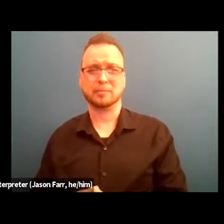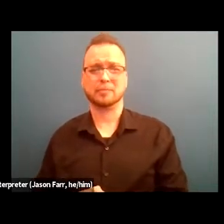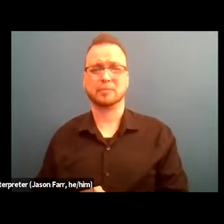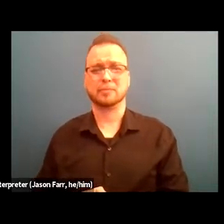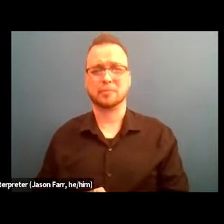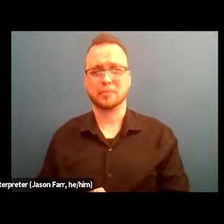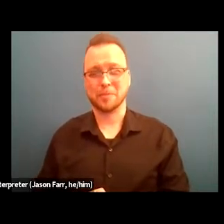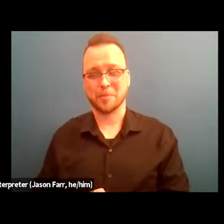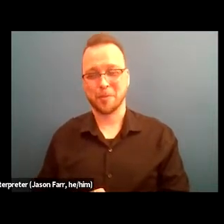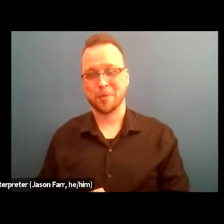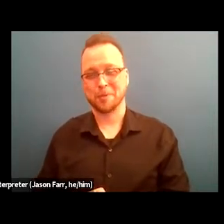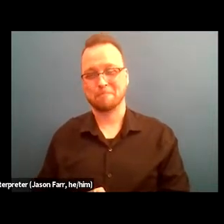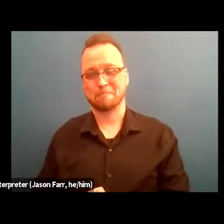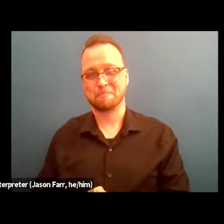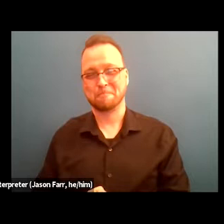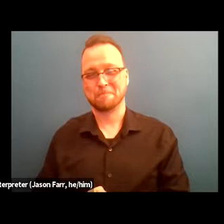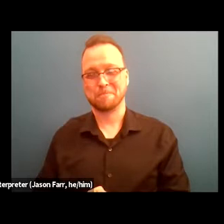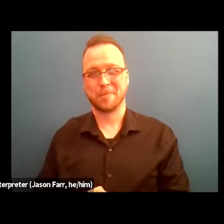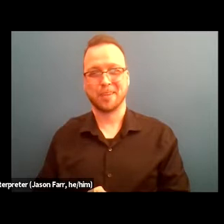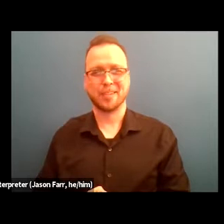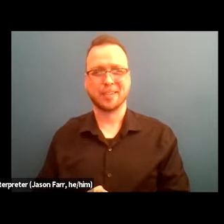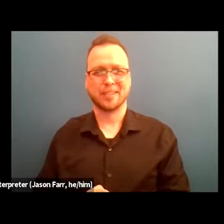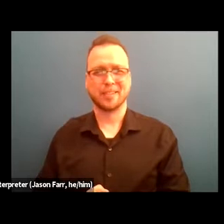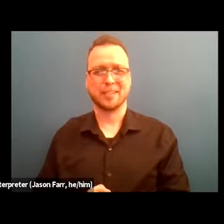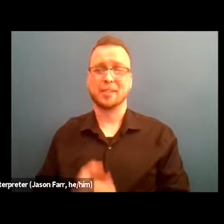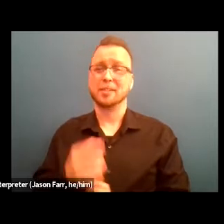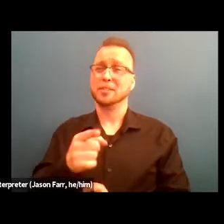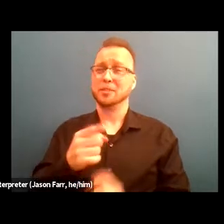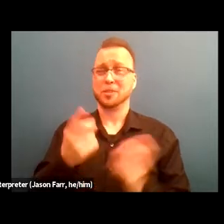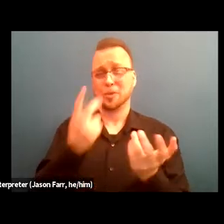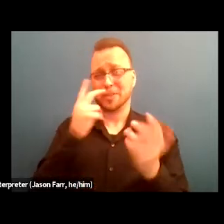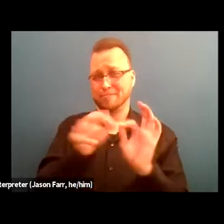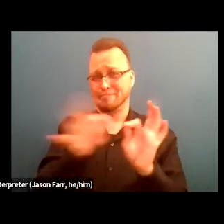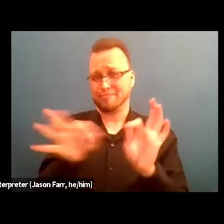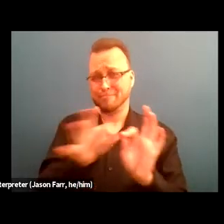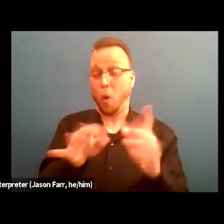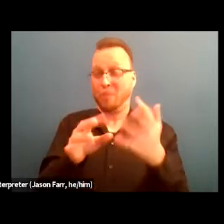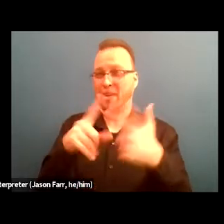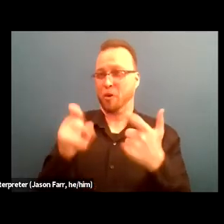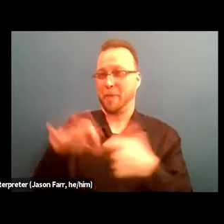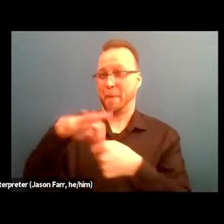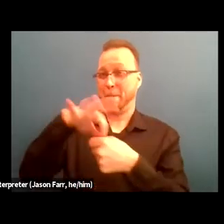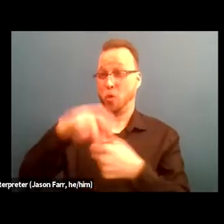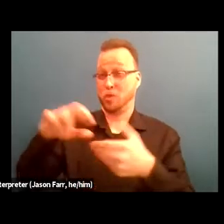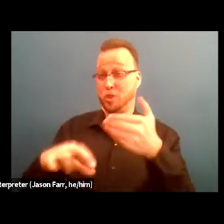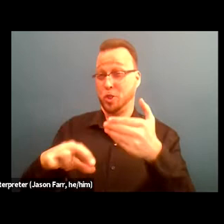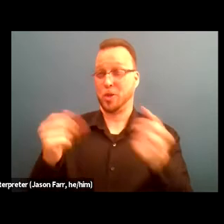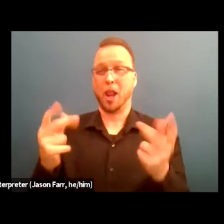All right so again, as you can see from the poll results, we have a lot of folks that are really leading into this work.